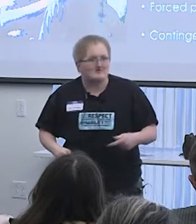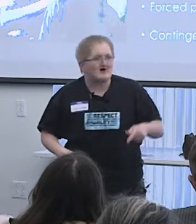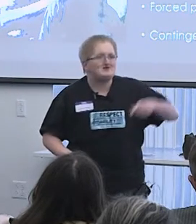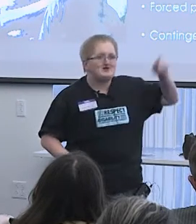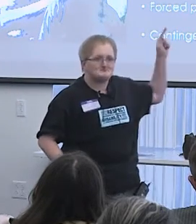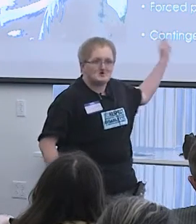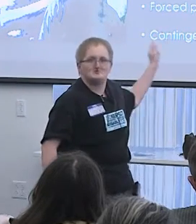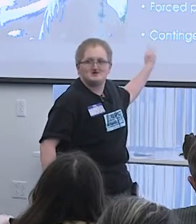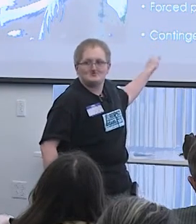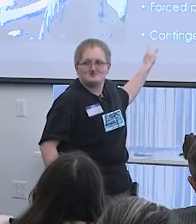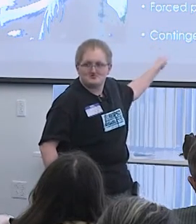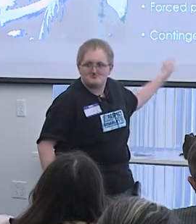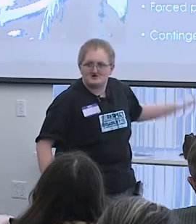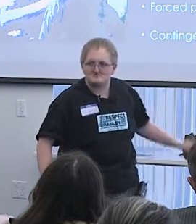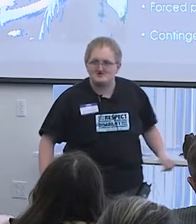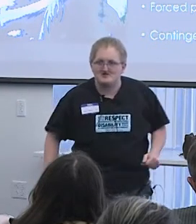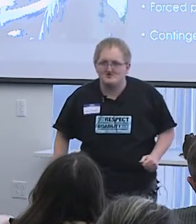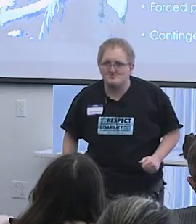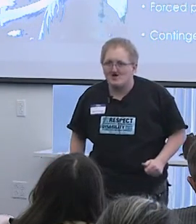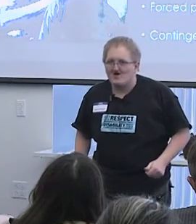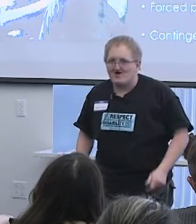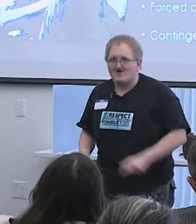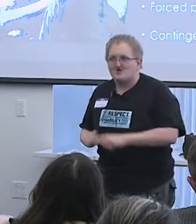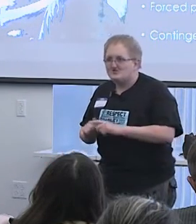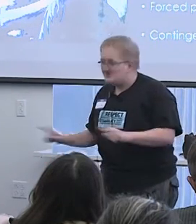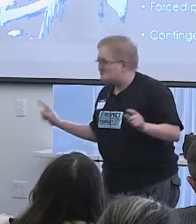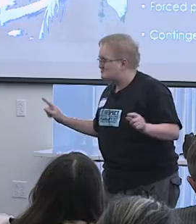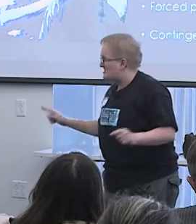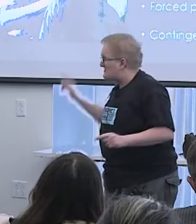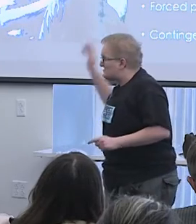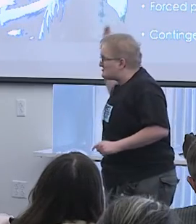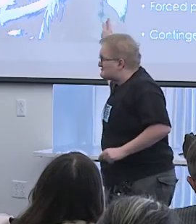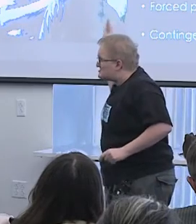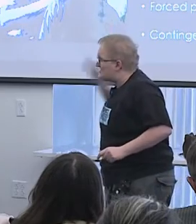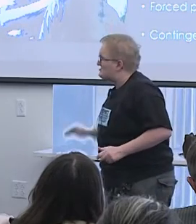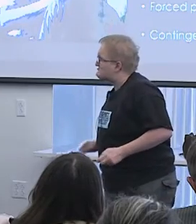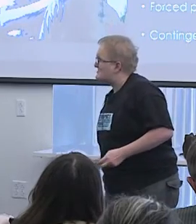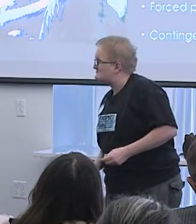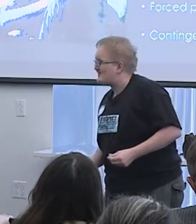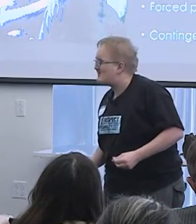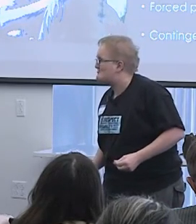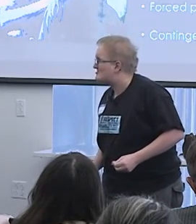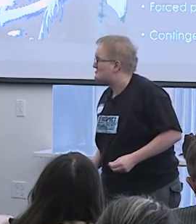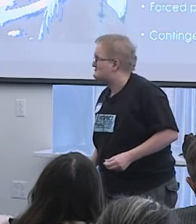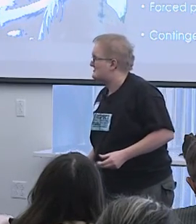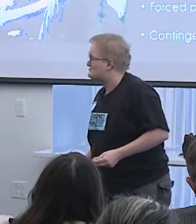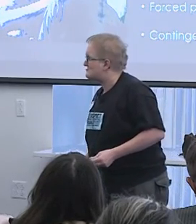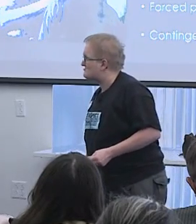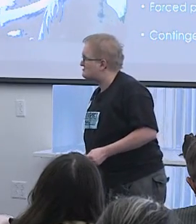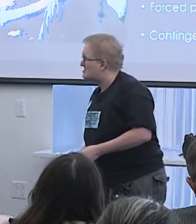of I could get bogged down in this section here and never stop, is compliant safe behavioral intervention.